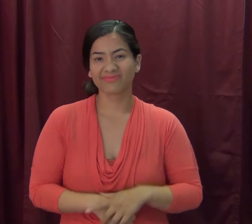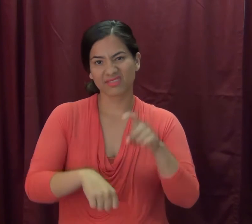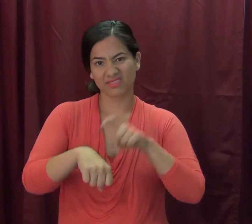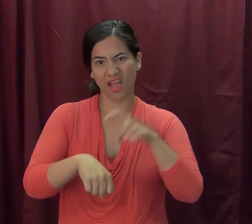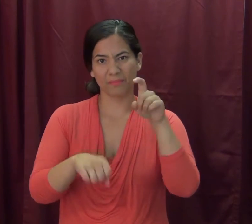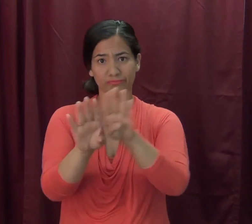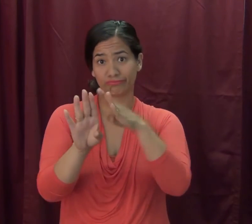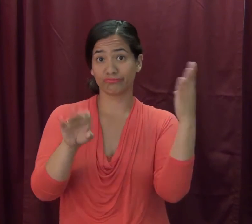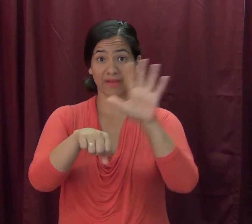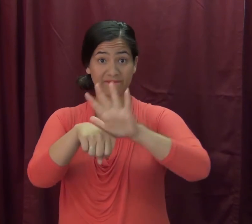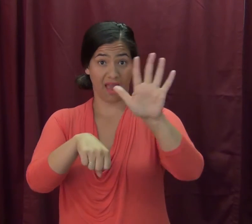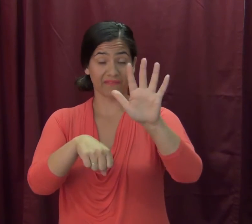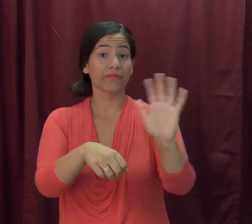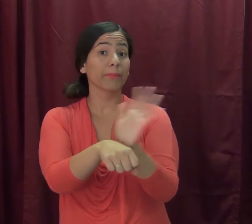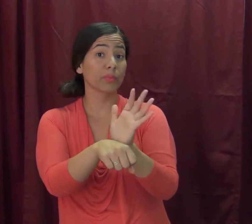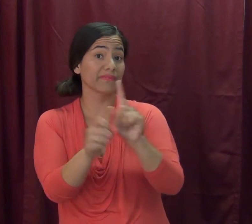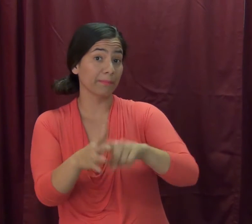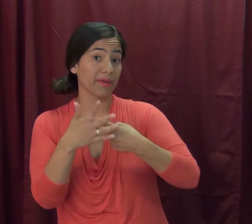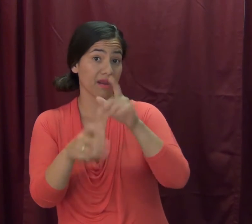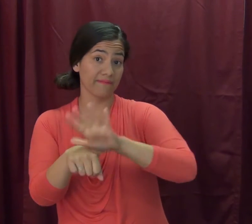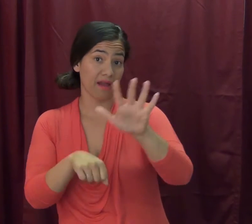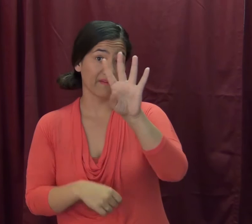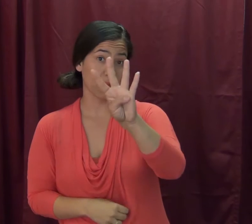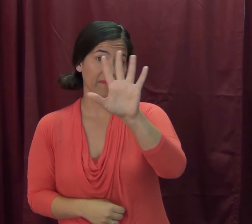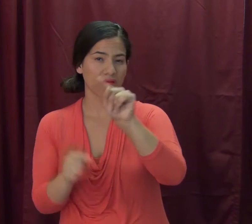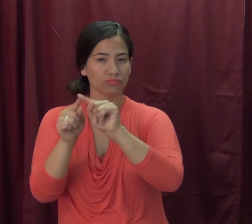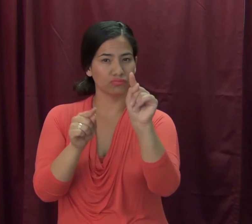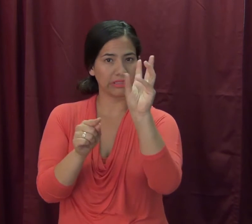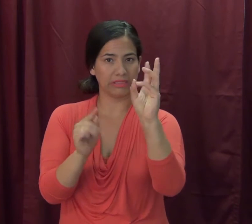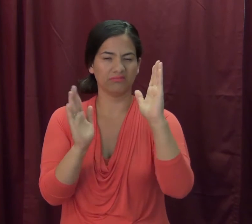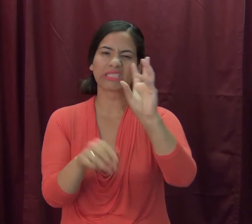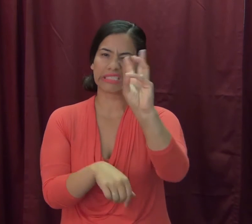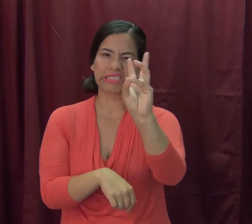The doors open at 5 PM and the movie will start at 5:45-6:00 PM